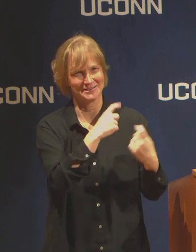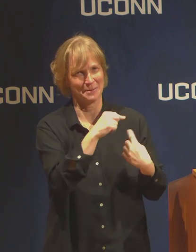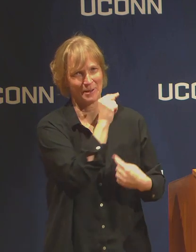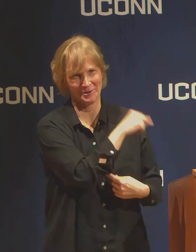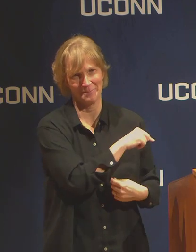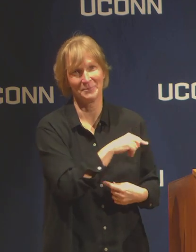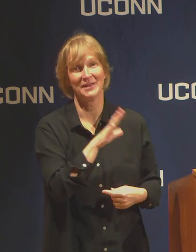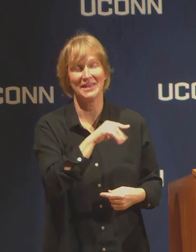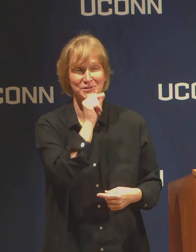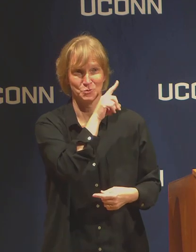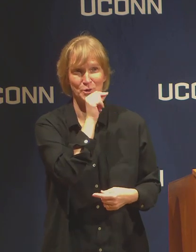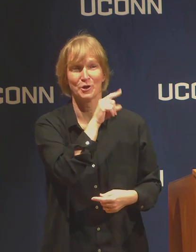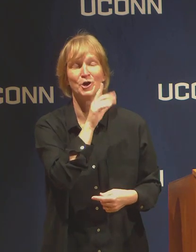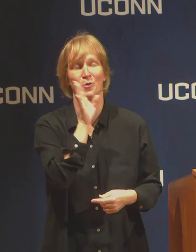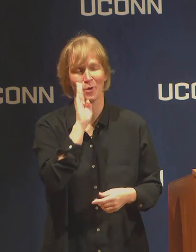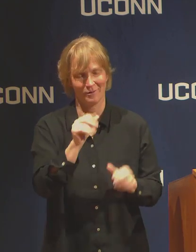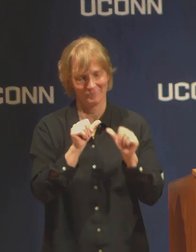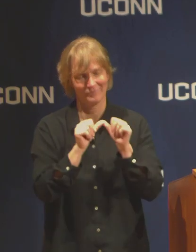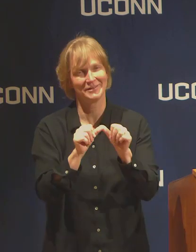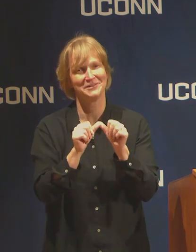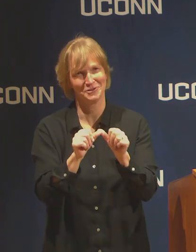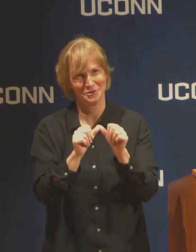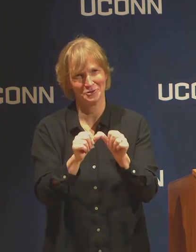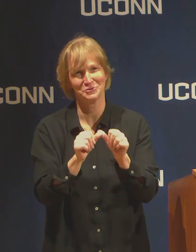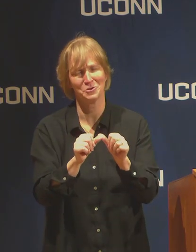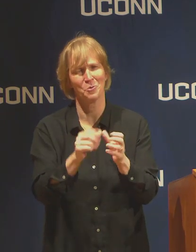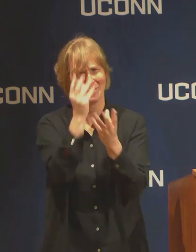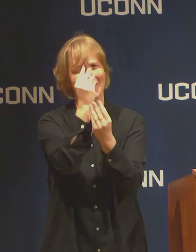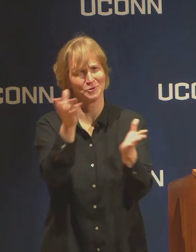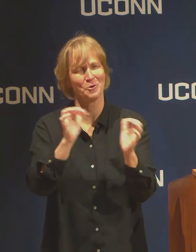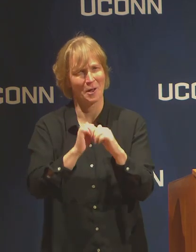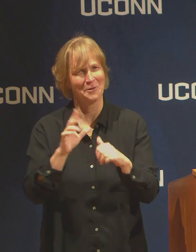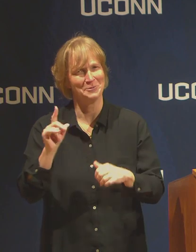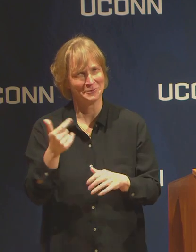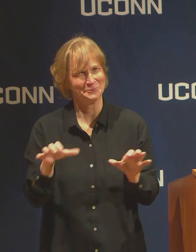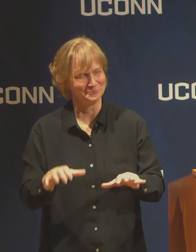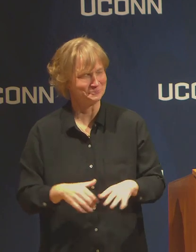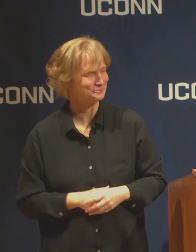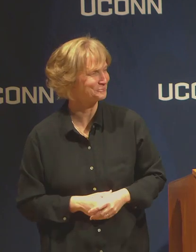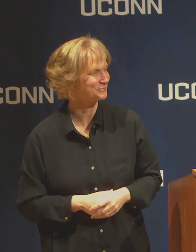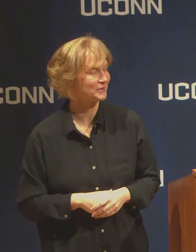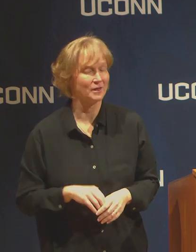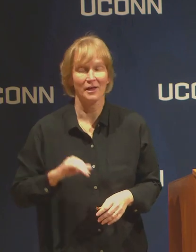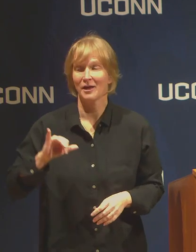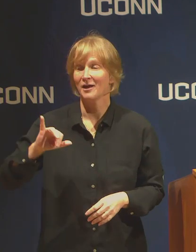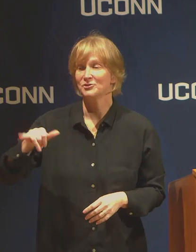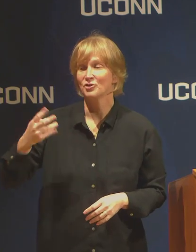is going to remain active. One of the things Jonathan is doing is